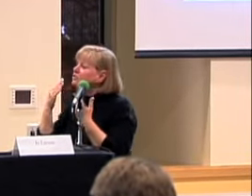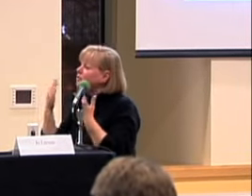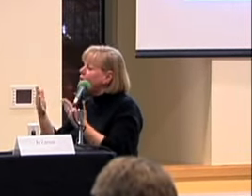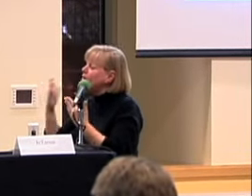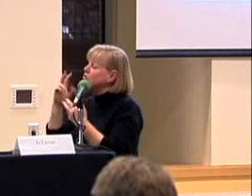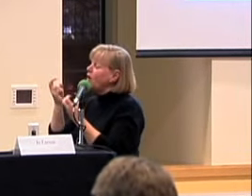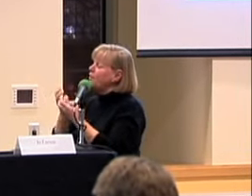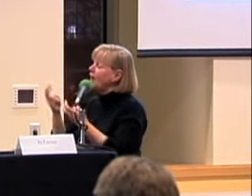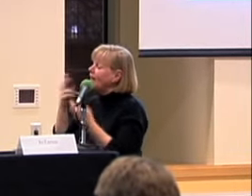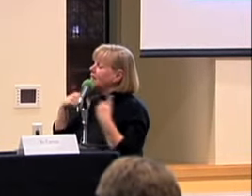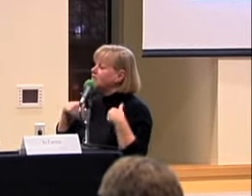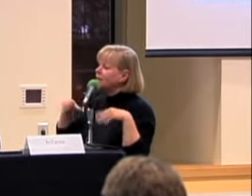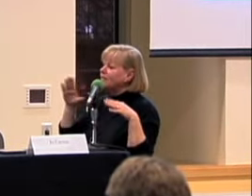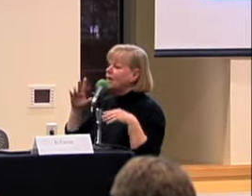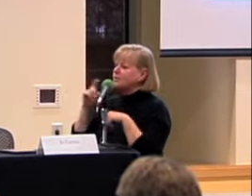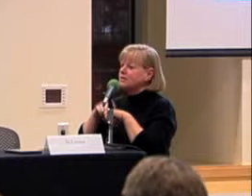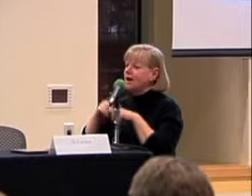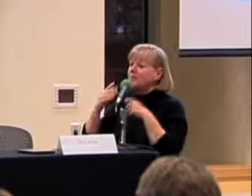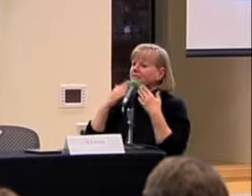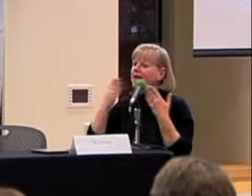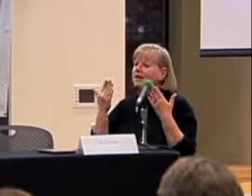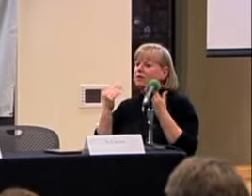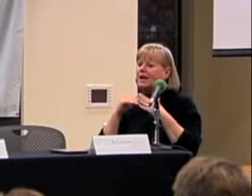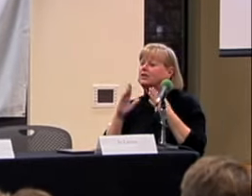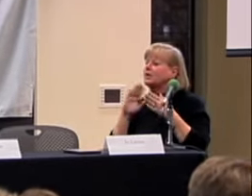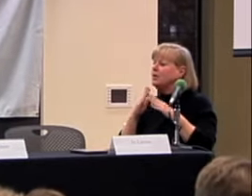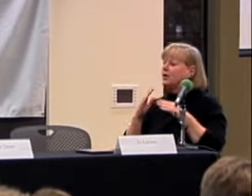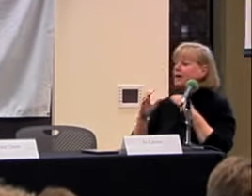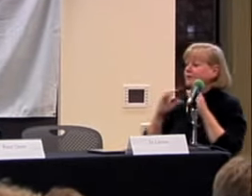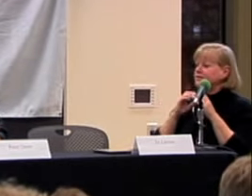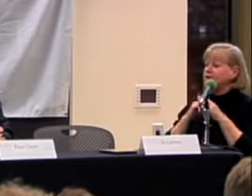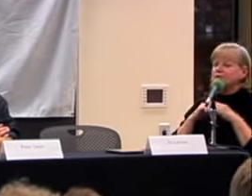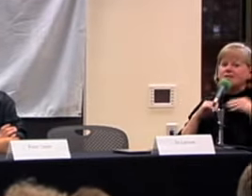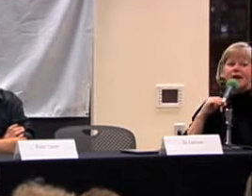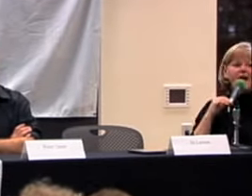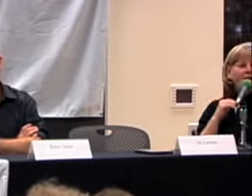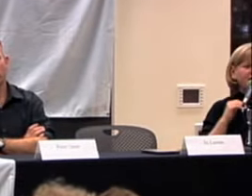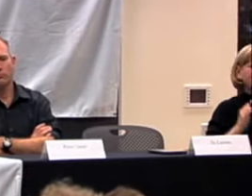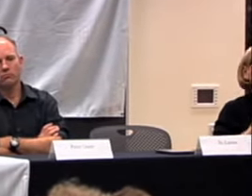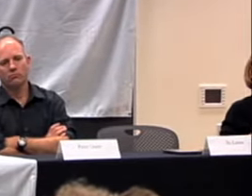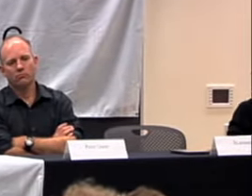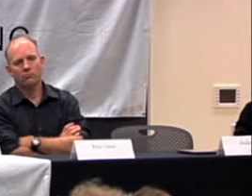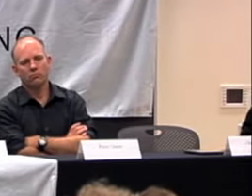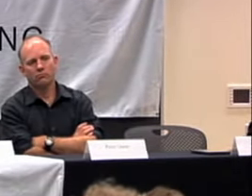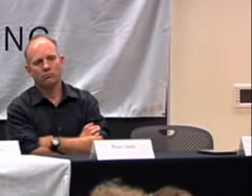THANK YOU COMMUNITY CONVERSATIONS AND SARAH FOR PUTTING IT ALTOGETHER.